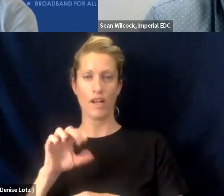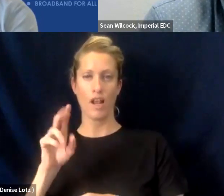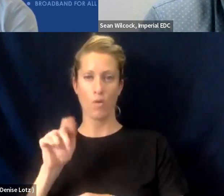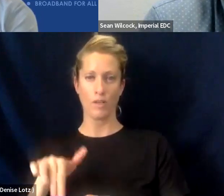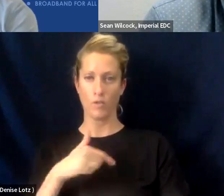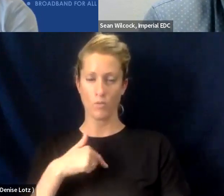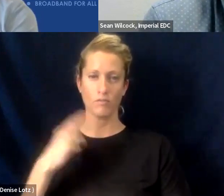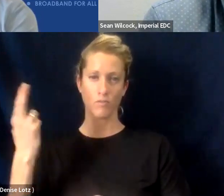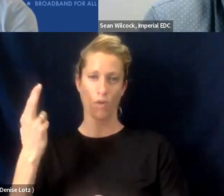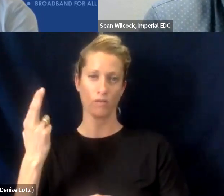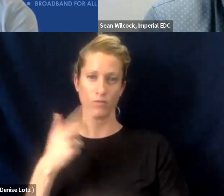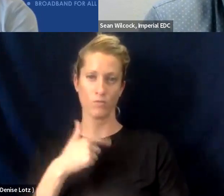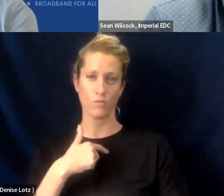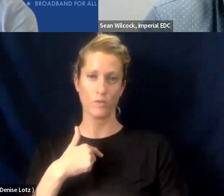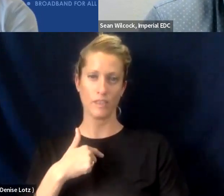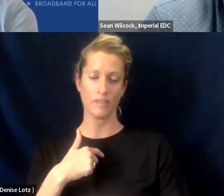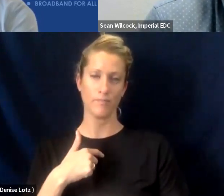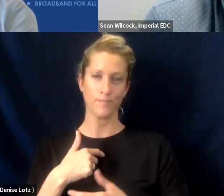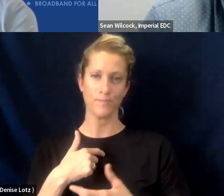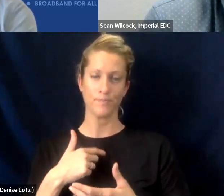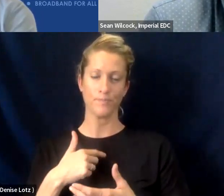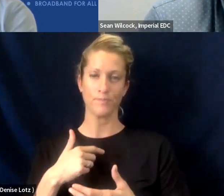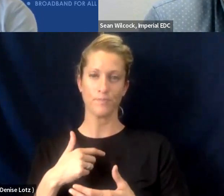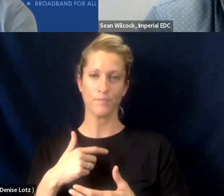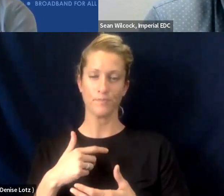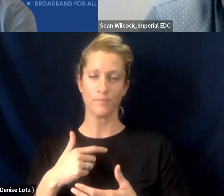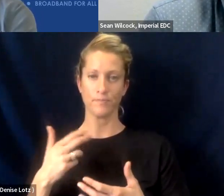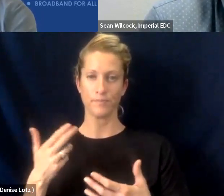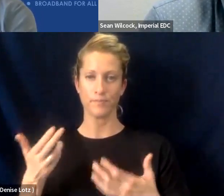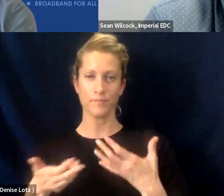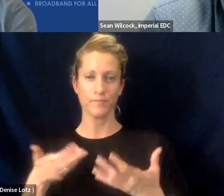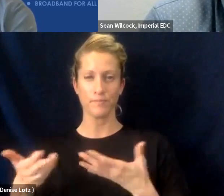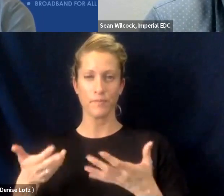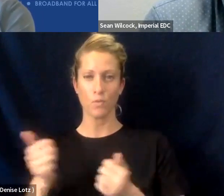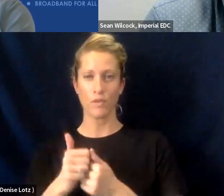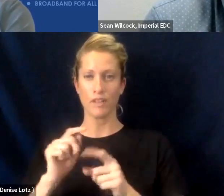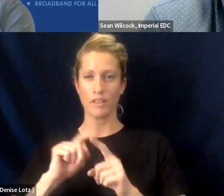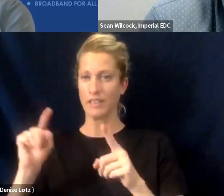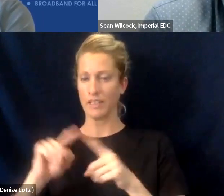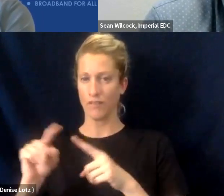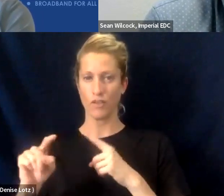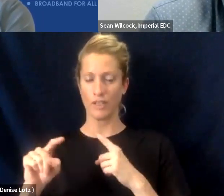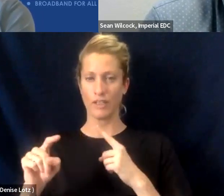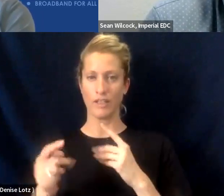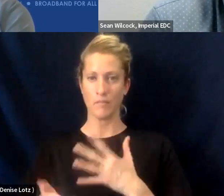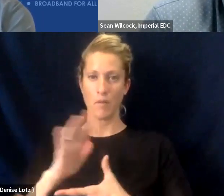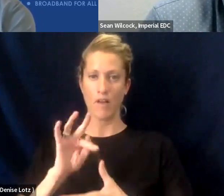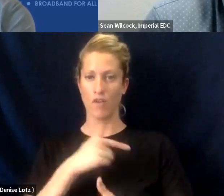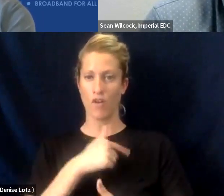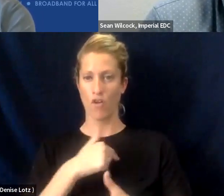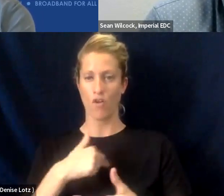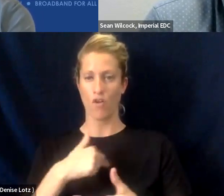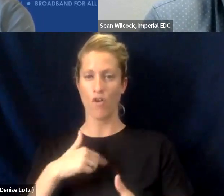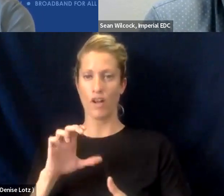be engaging in dialogue with a whole different population of our county than we had before;